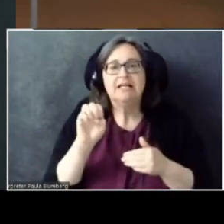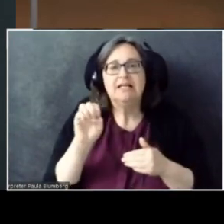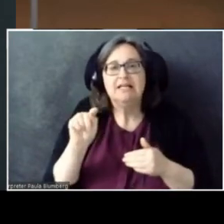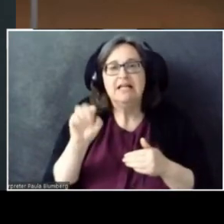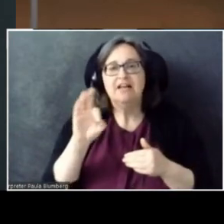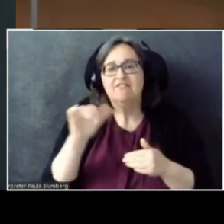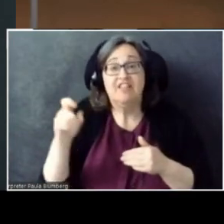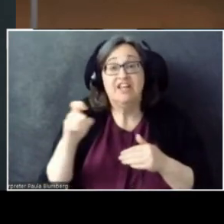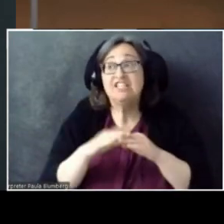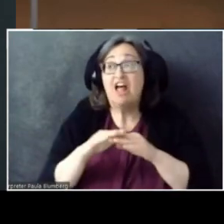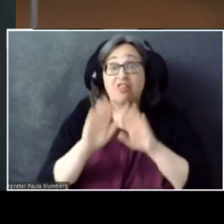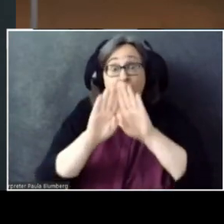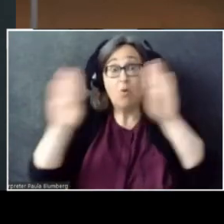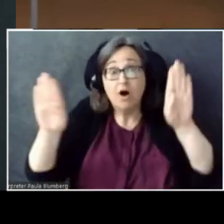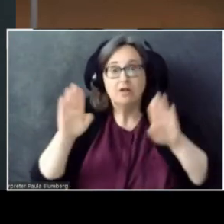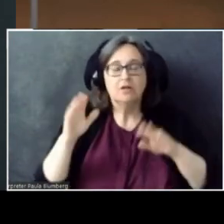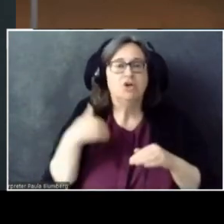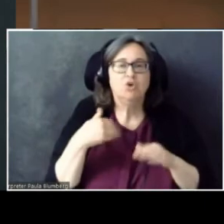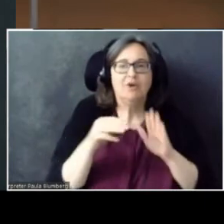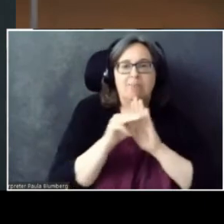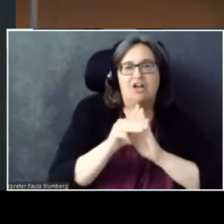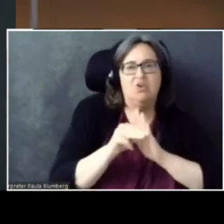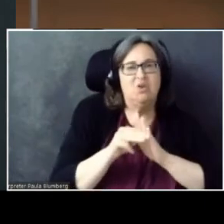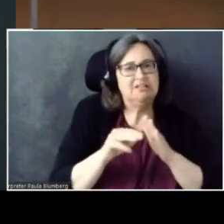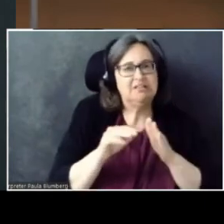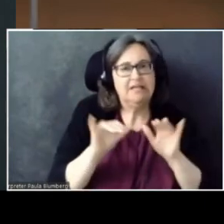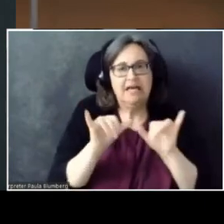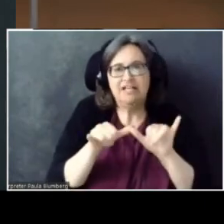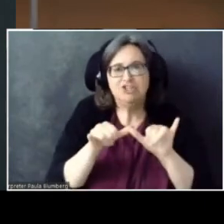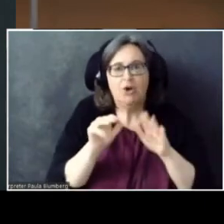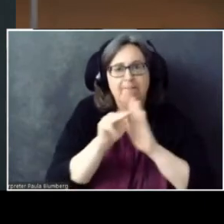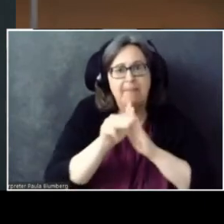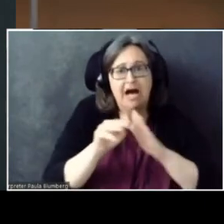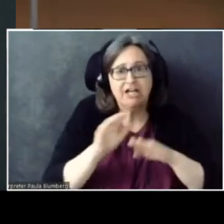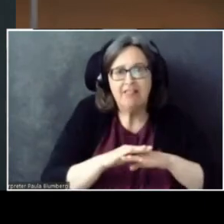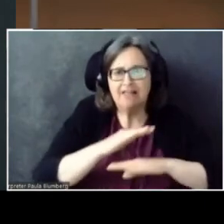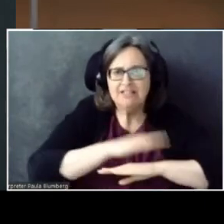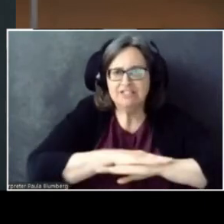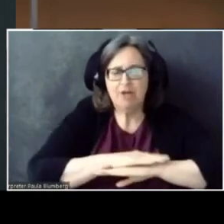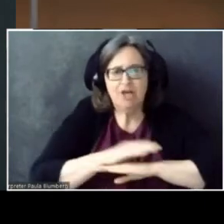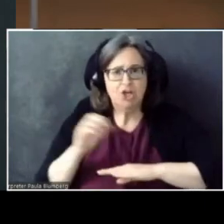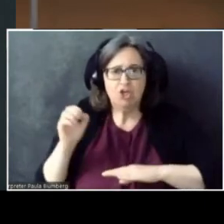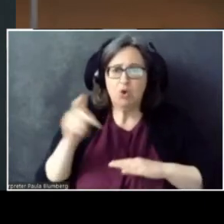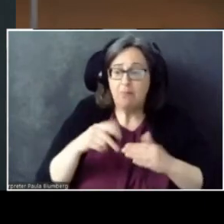If you put a model, an engineering model, on a table, and you come back the next day,